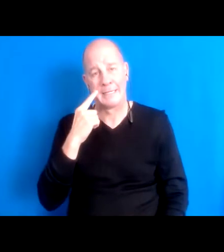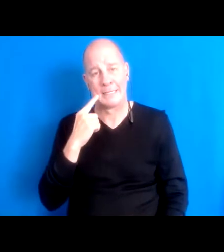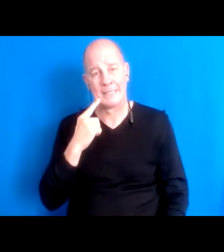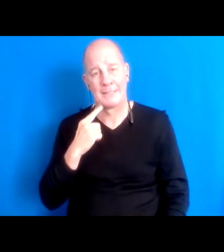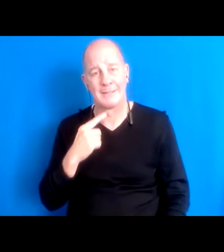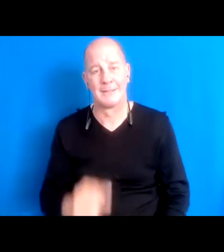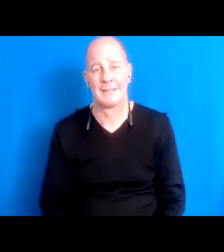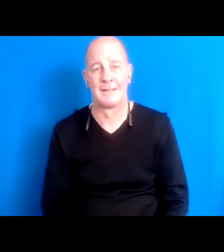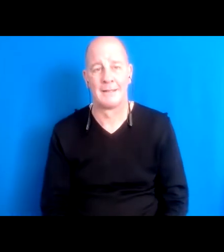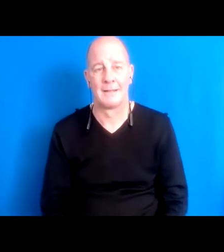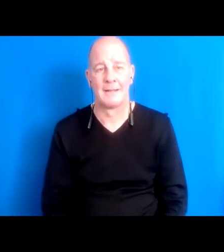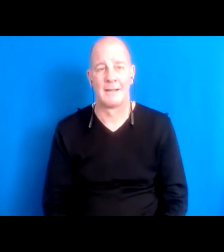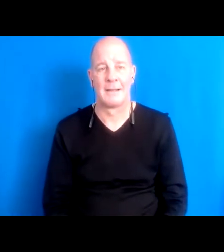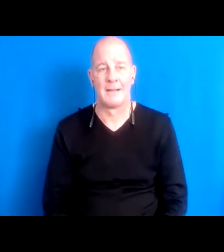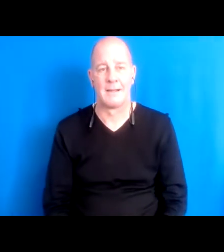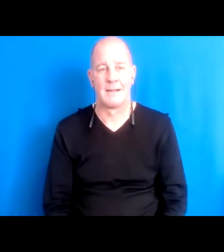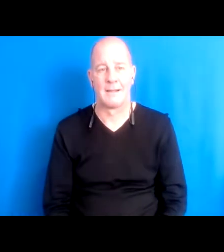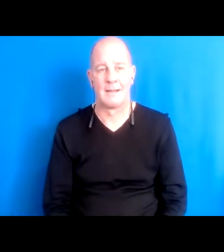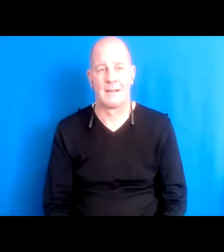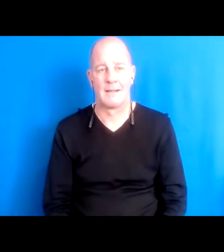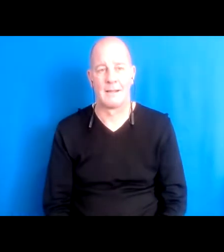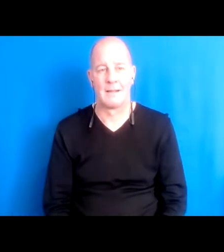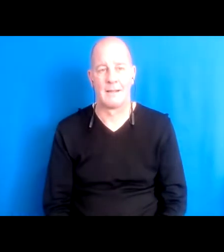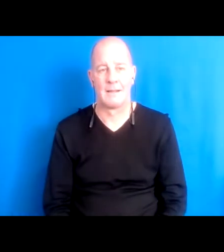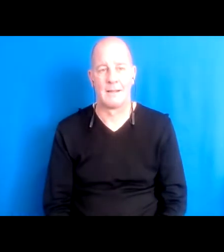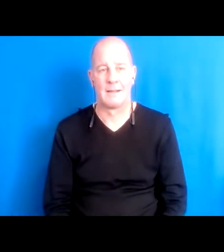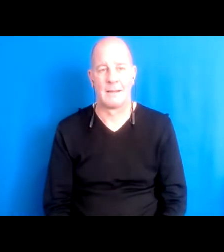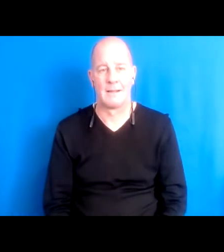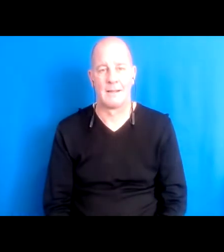16:18:25 Yeah.